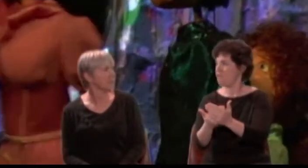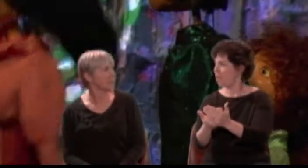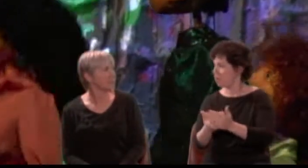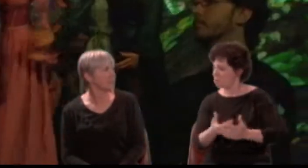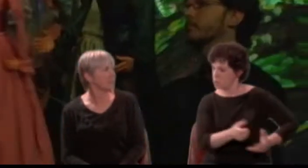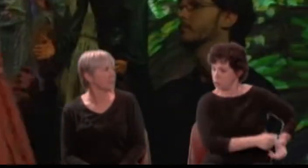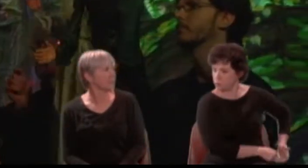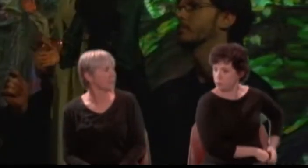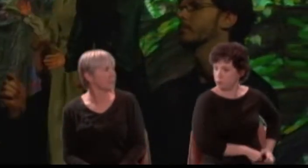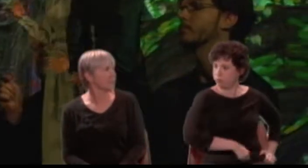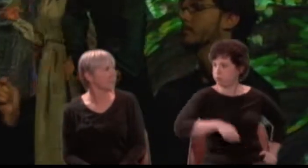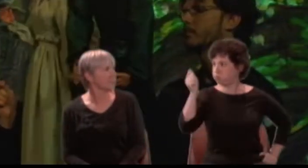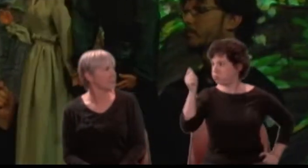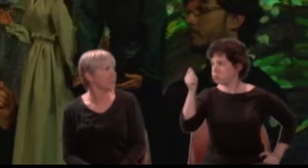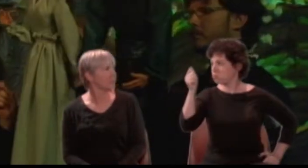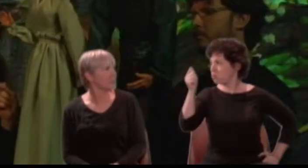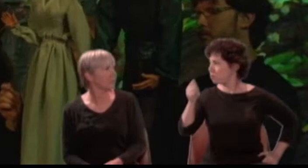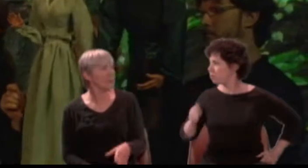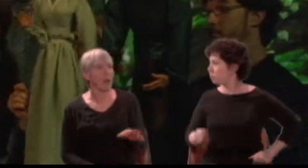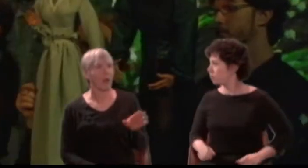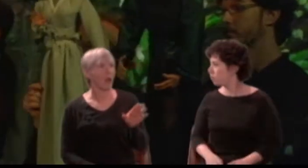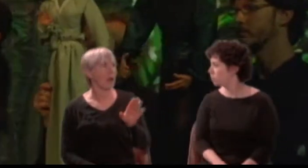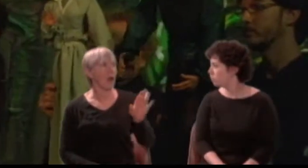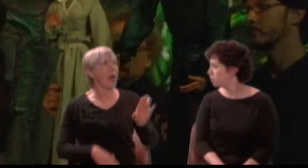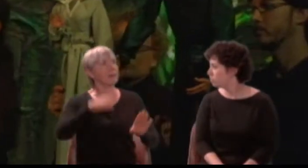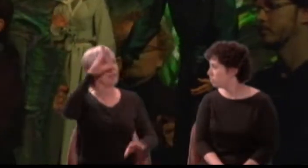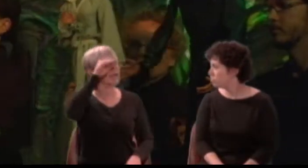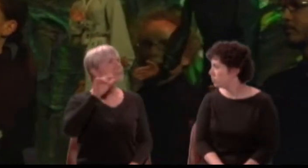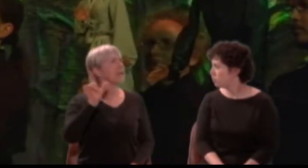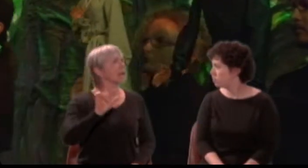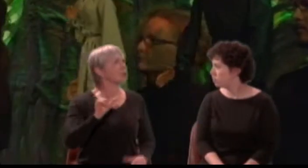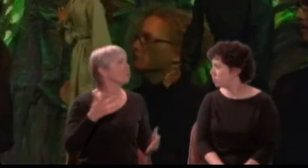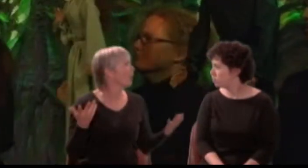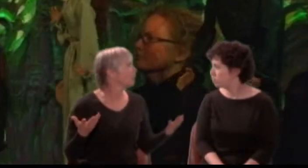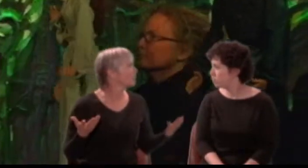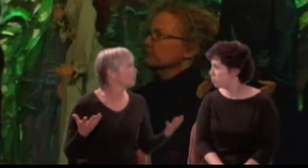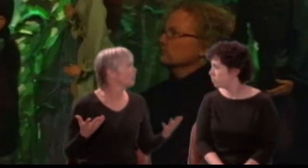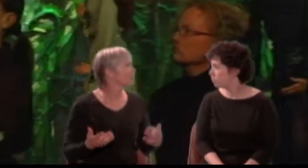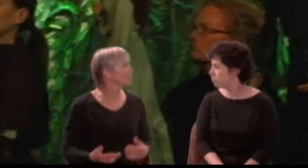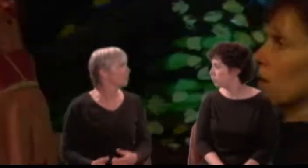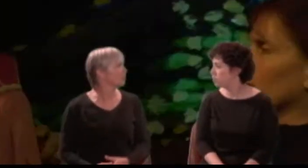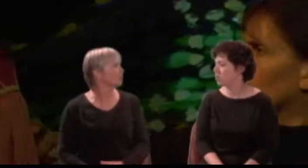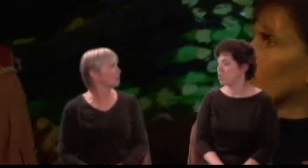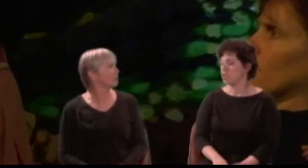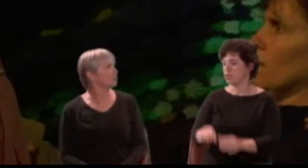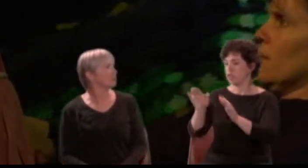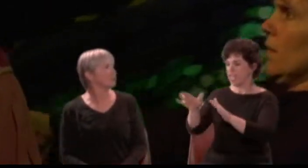Hermia: Lysander, whereto tends all this? Lysander: Hang off, thou cat, thou burr!